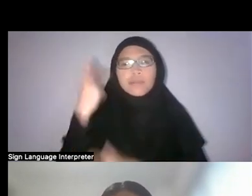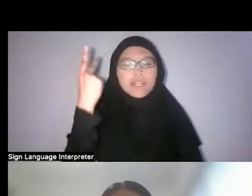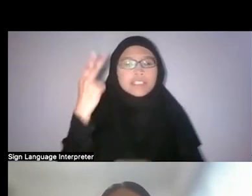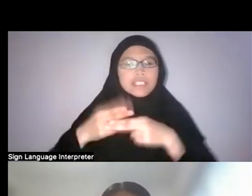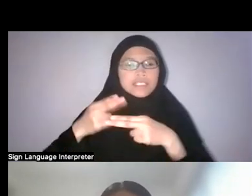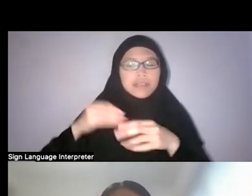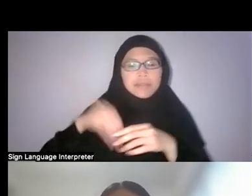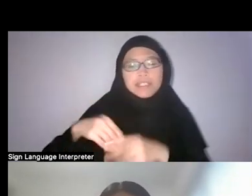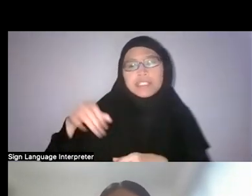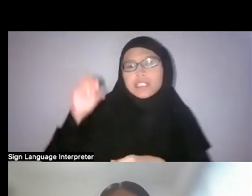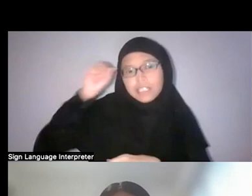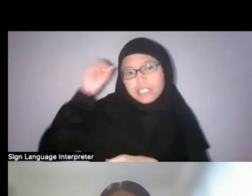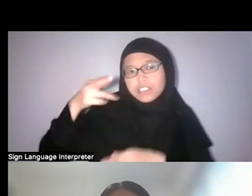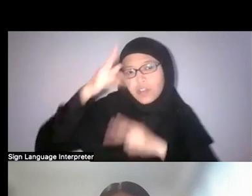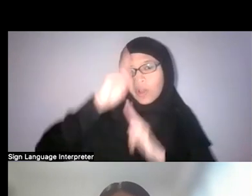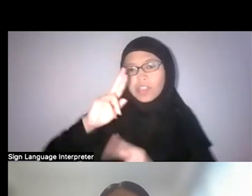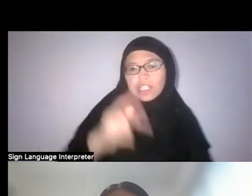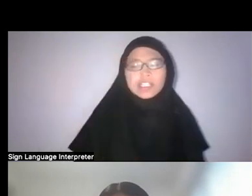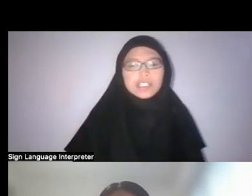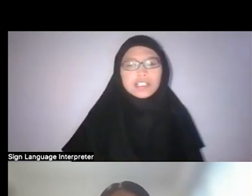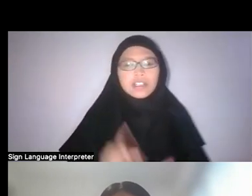Because I think he discovered it. One of it is an orchid.